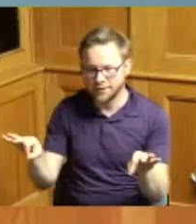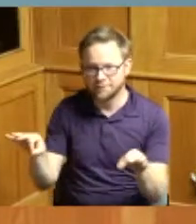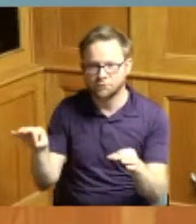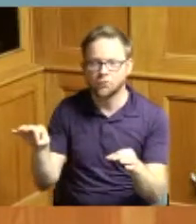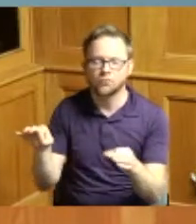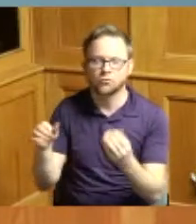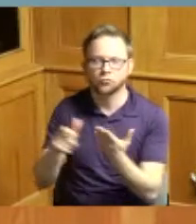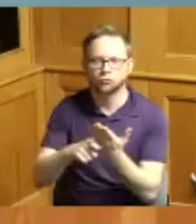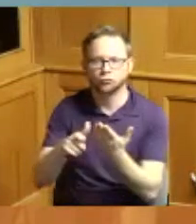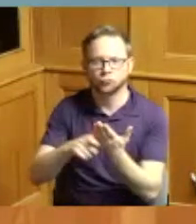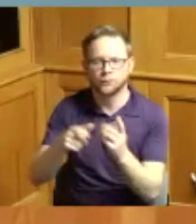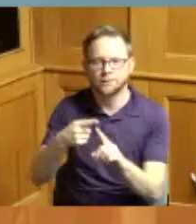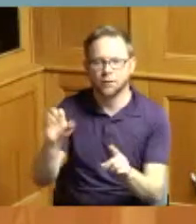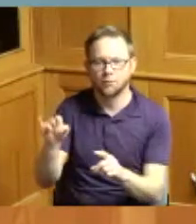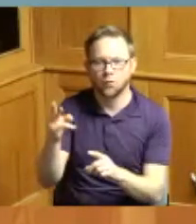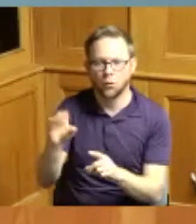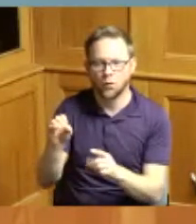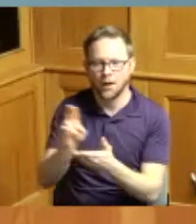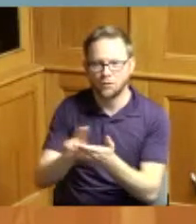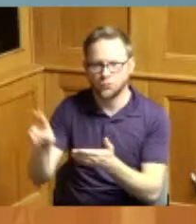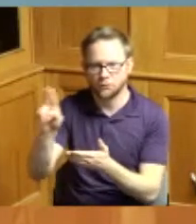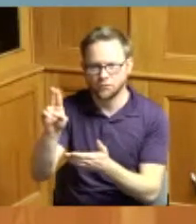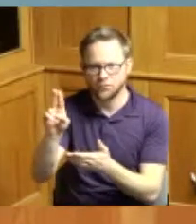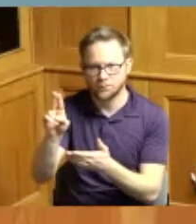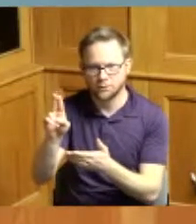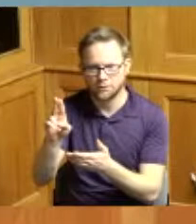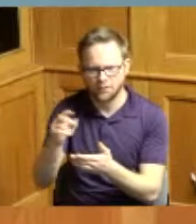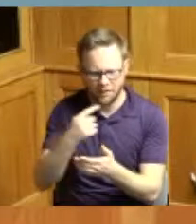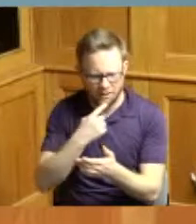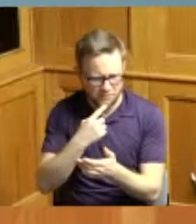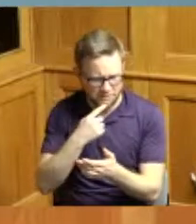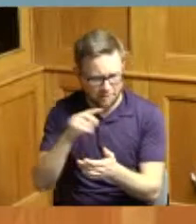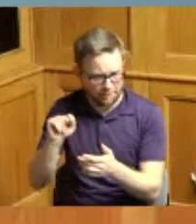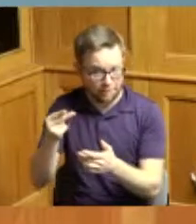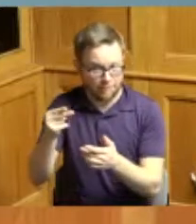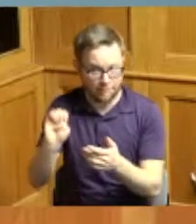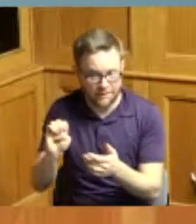Ohio university I guess I should say we know that's the Ohio state so we're at